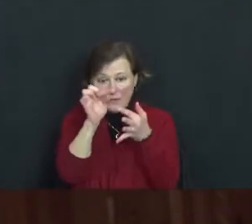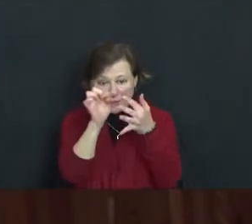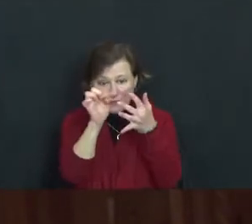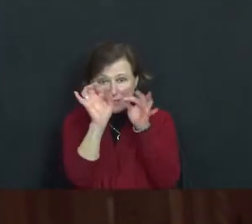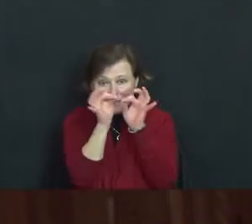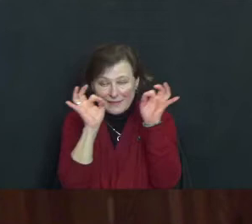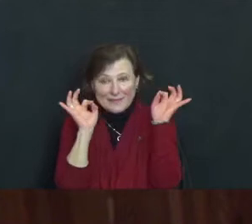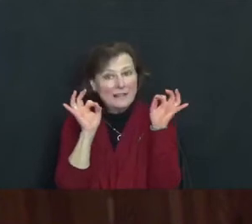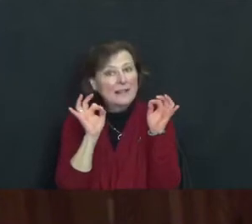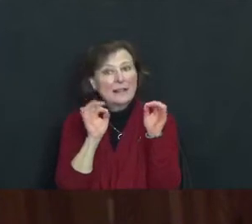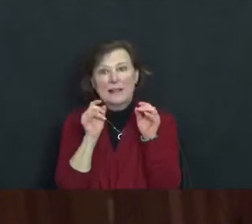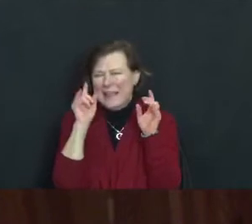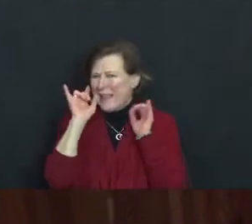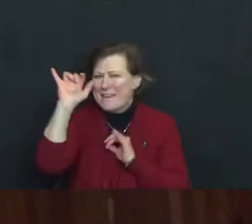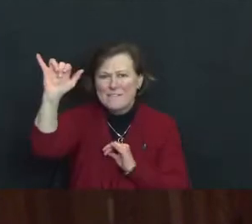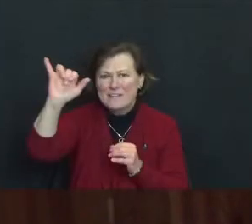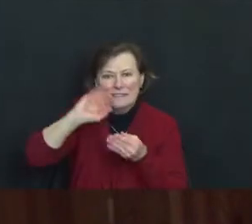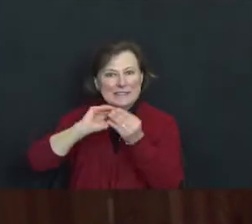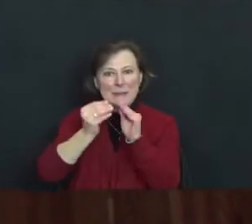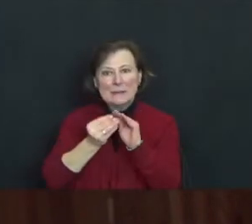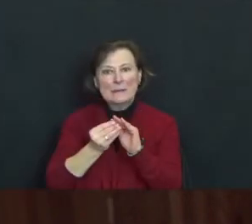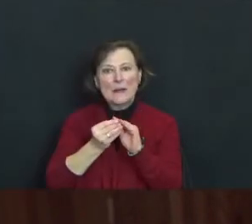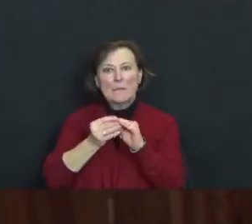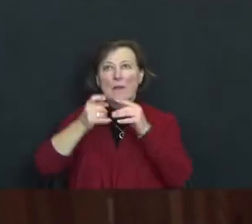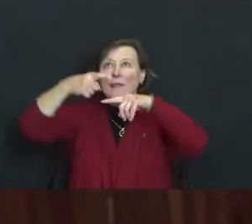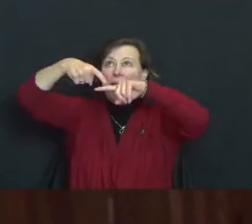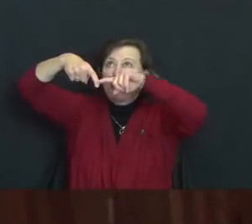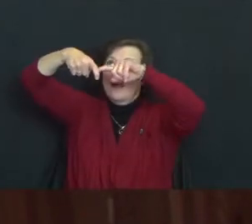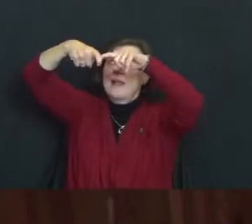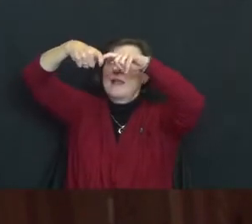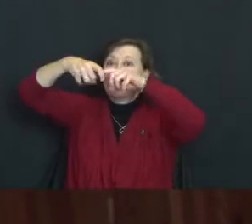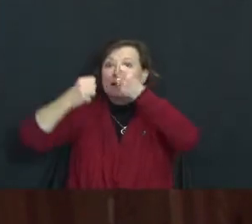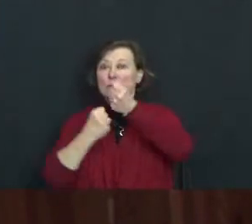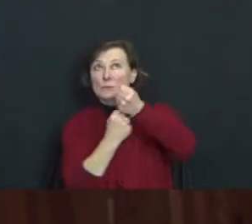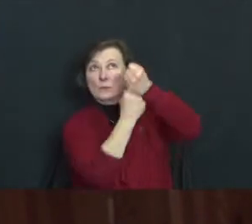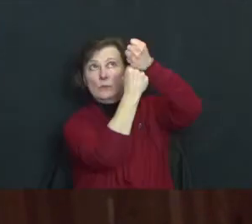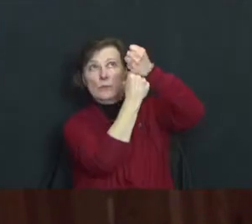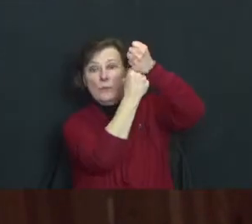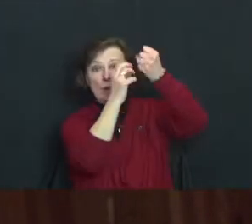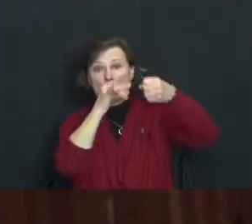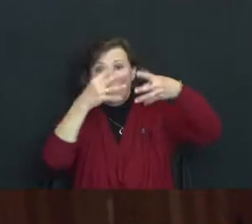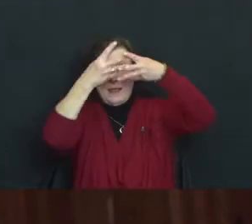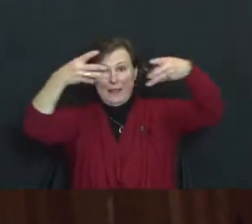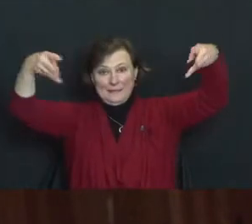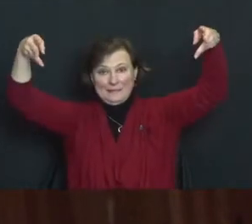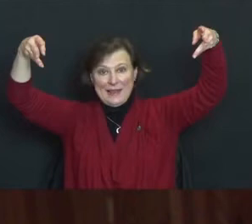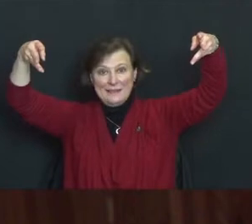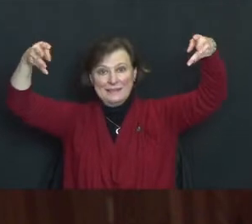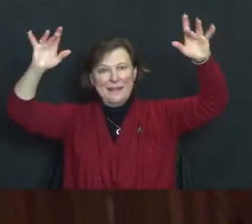The sparkling jewels hang there, suspended and supported by the net, glittering like